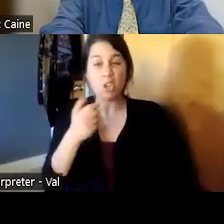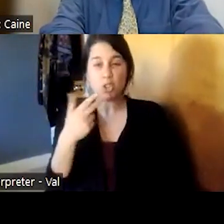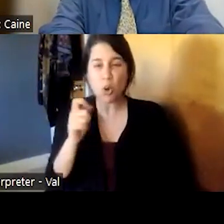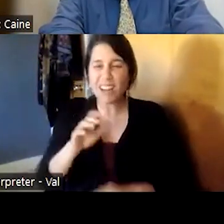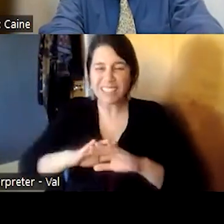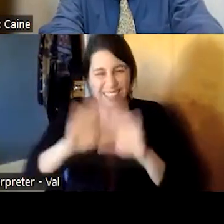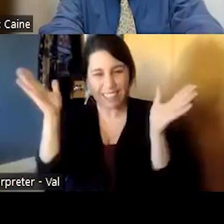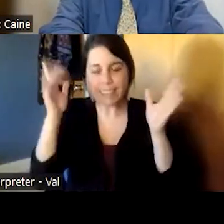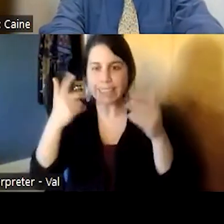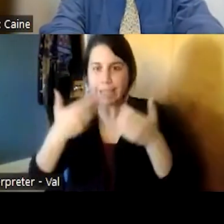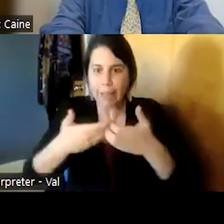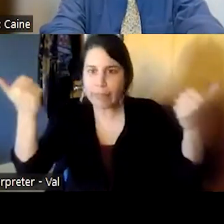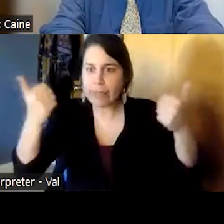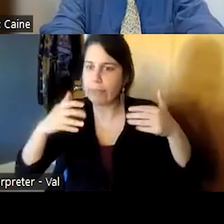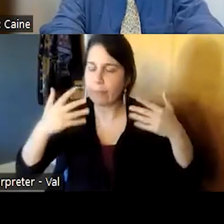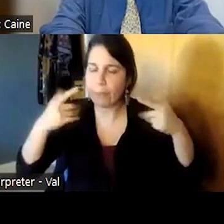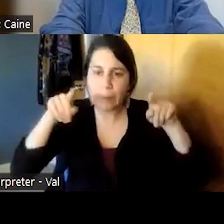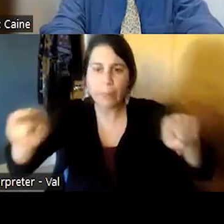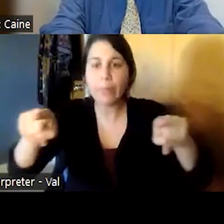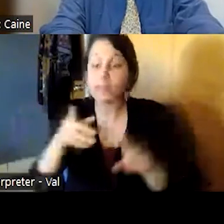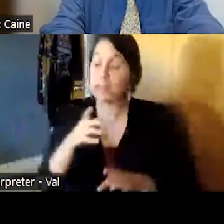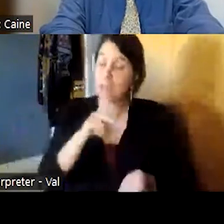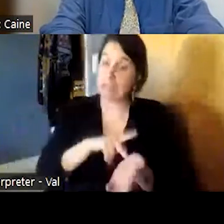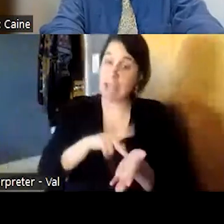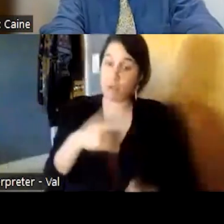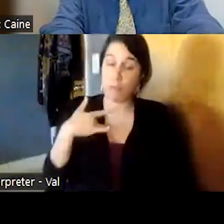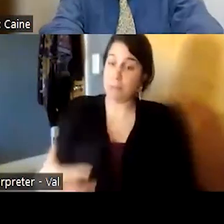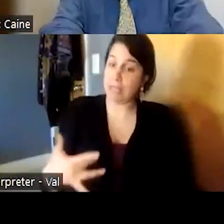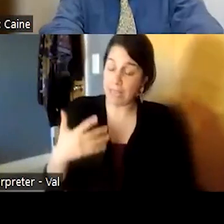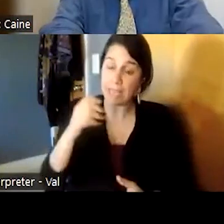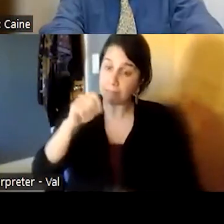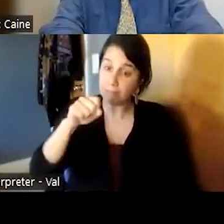psychiatry at that time and you know have been carried on but also in medicine and he said this